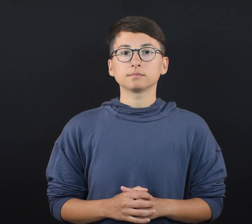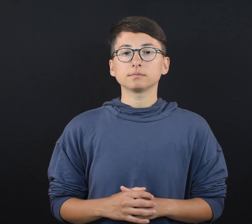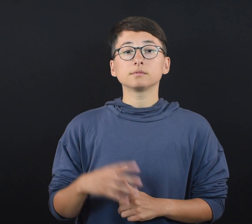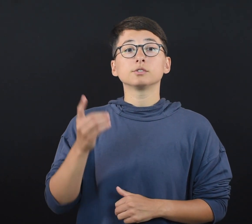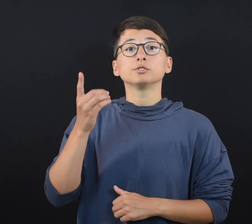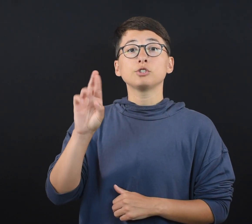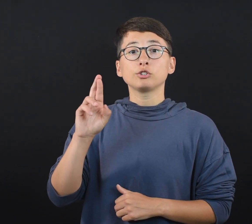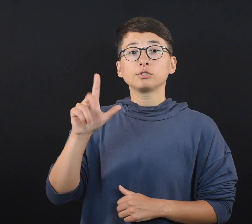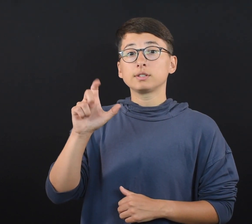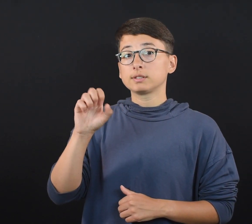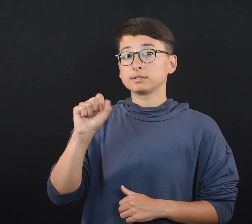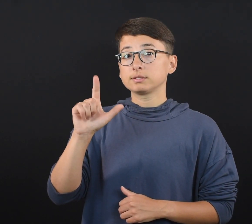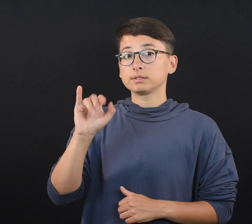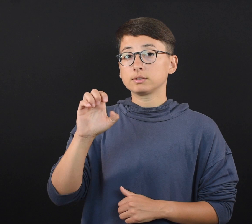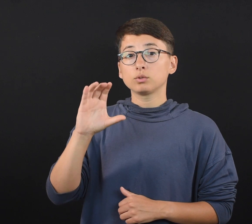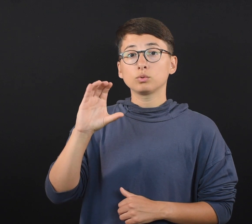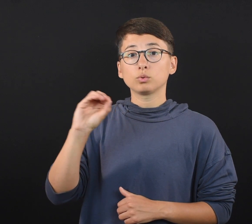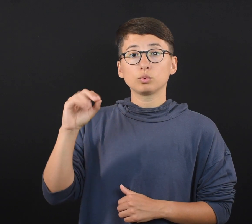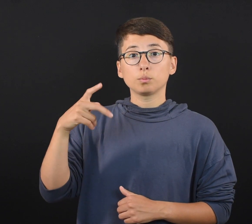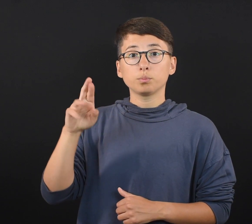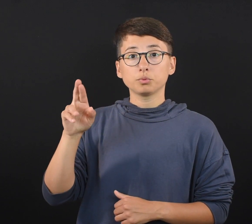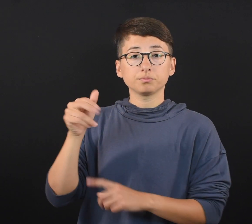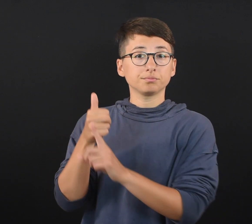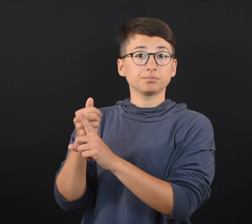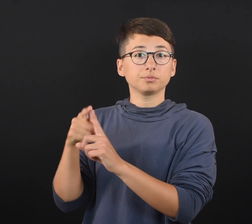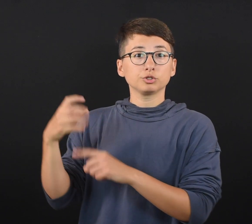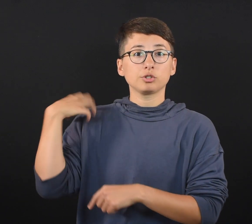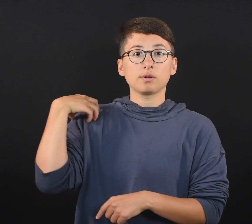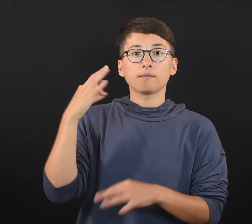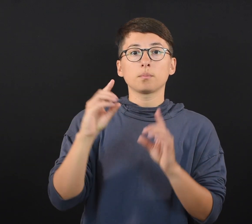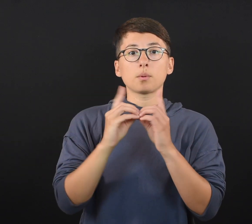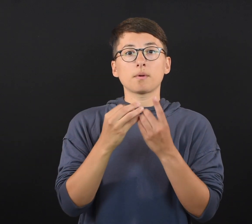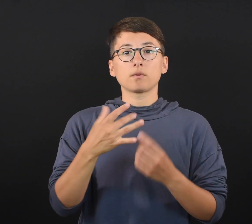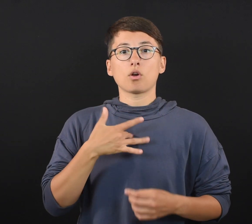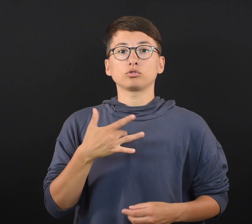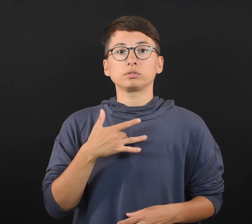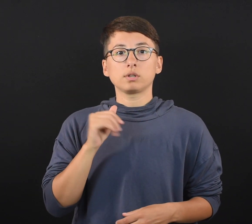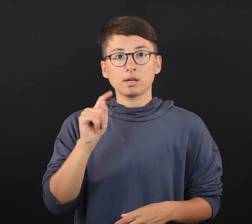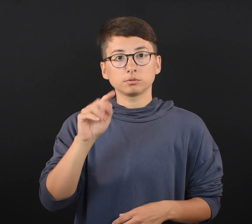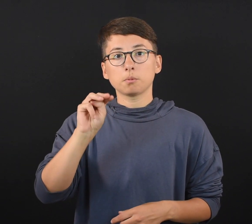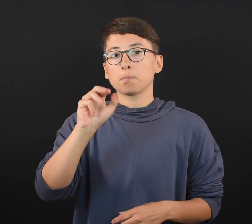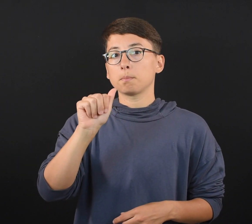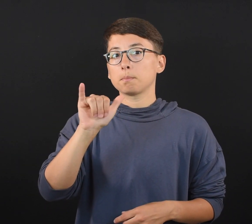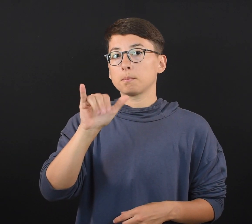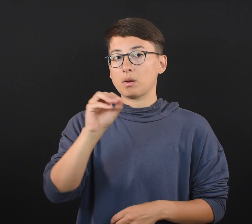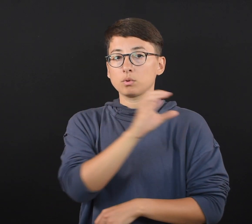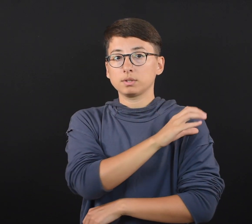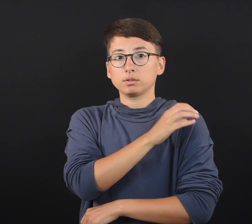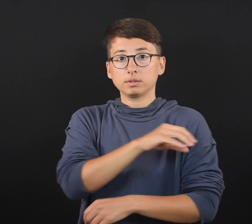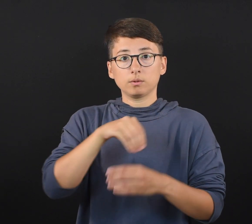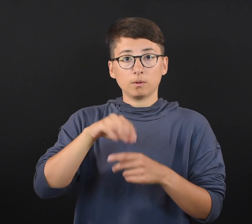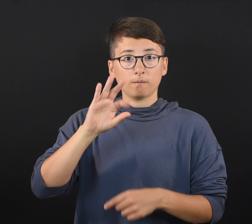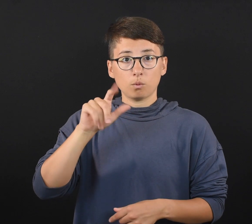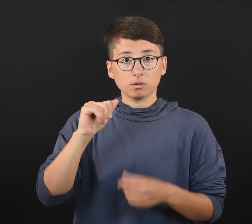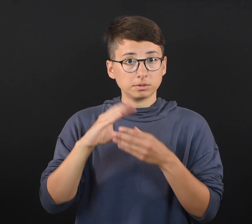"Hypersensitivity myocarditis following vaccination is rare, with the exception of